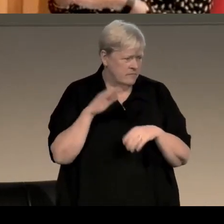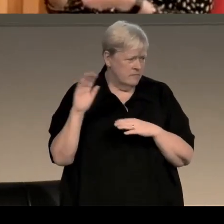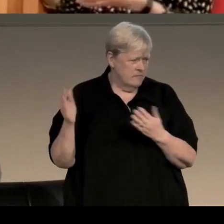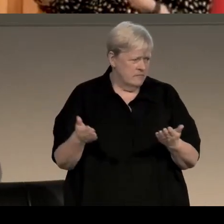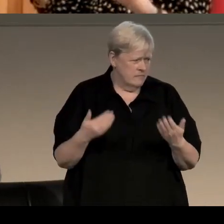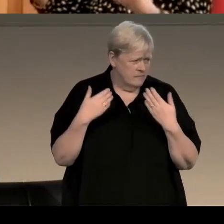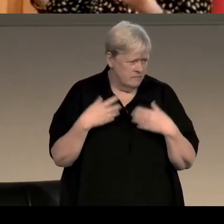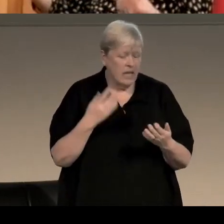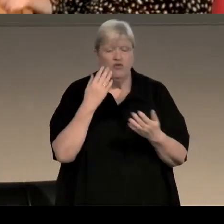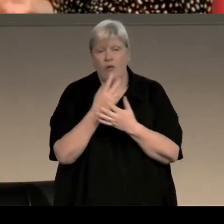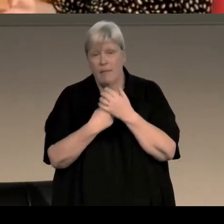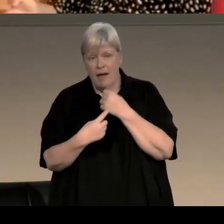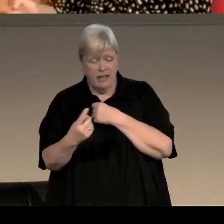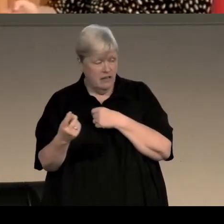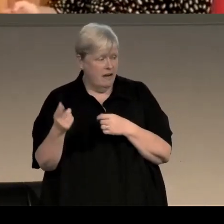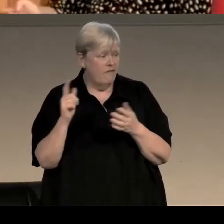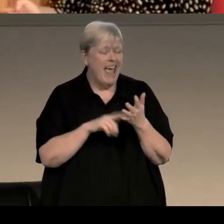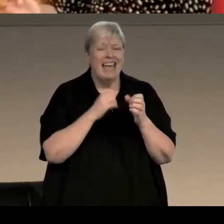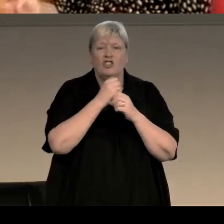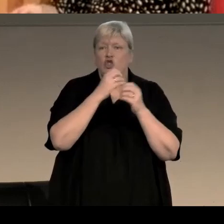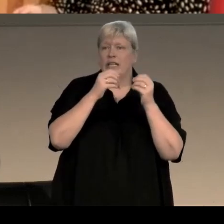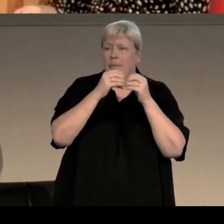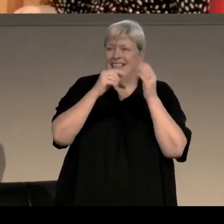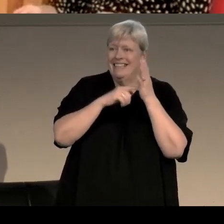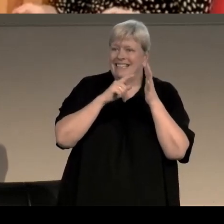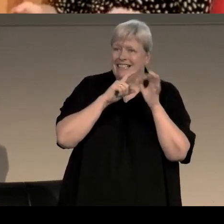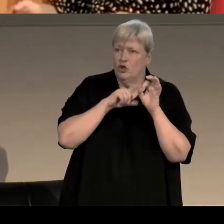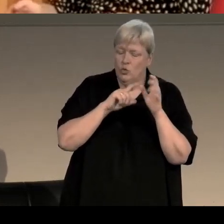been a real pioneer for LGBTQ+ representation,